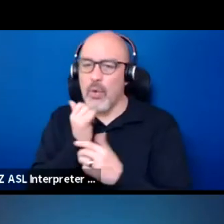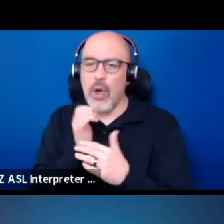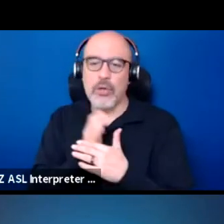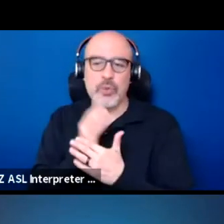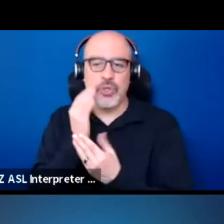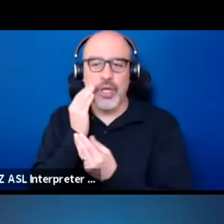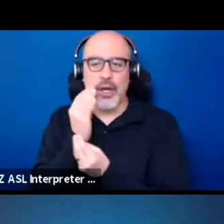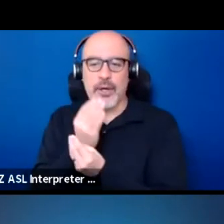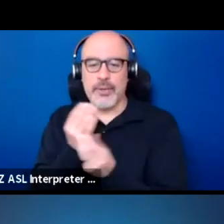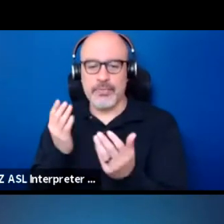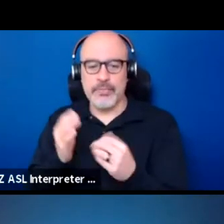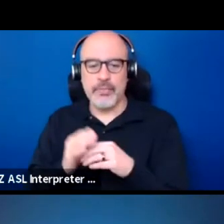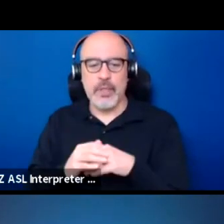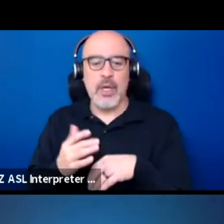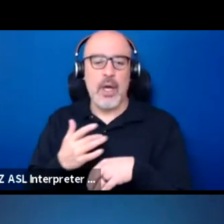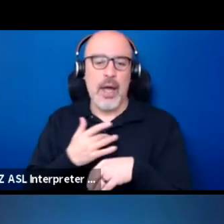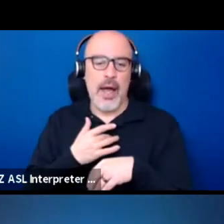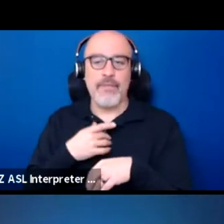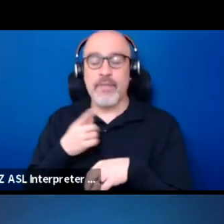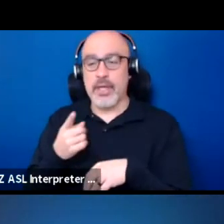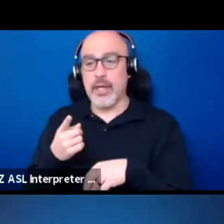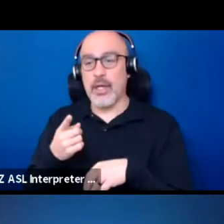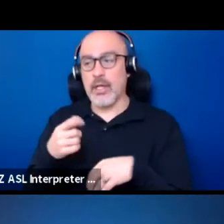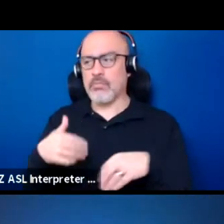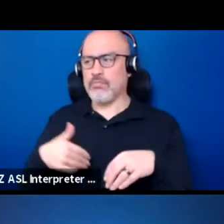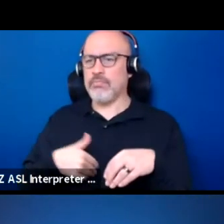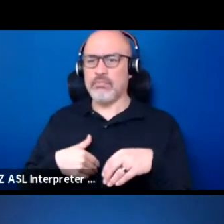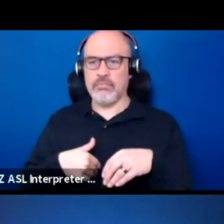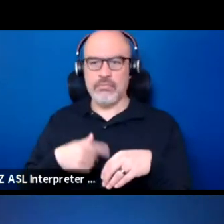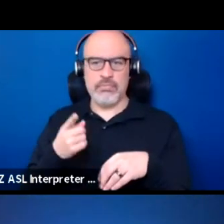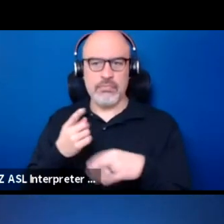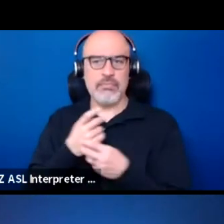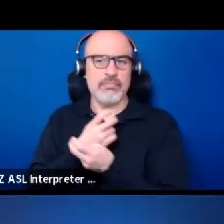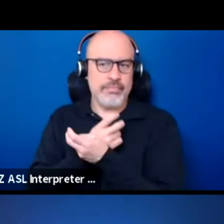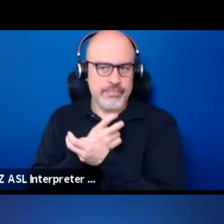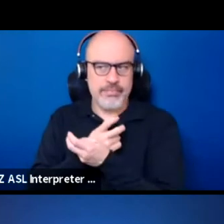I feel like you can feel it in your bones, in your body.